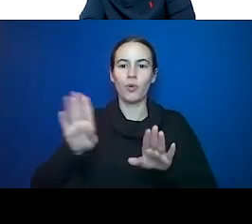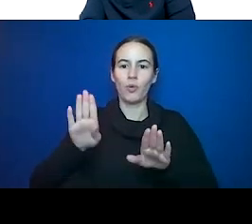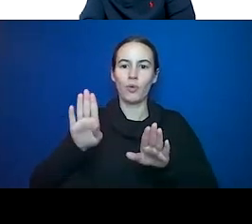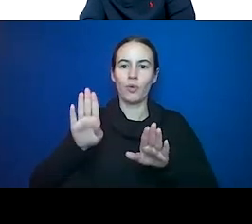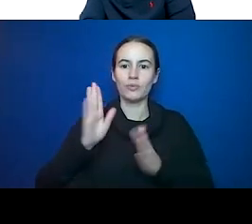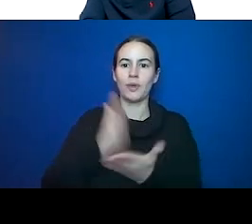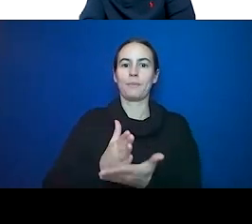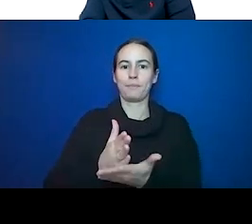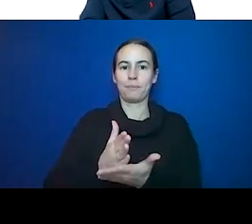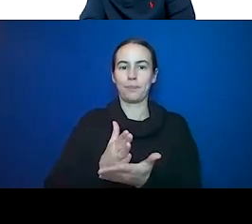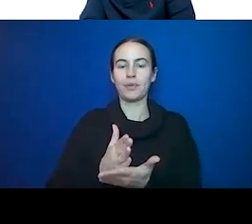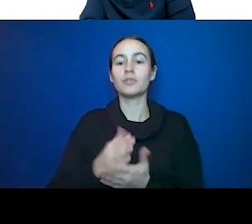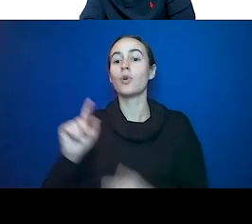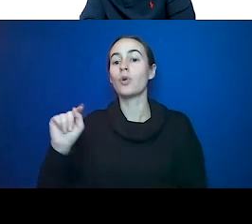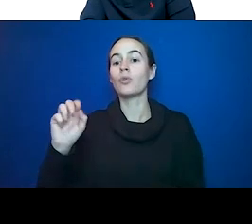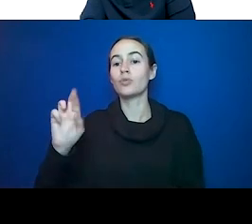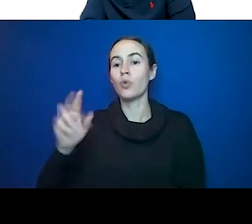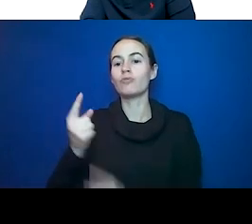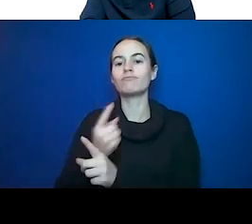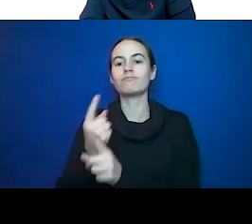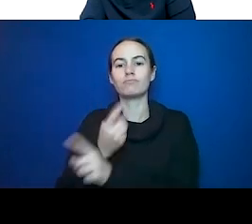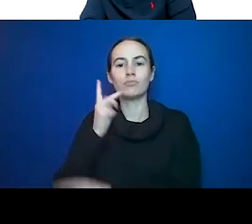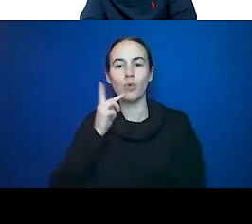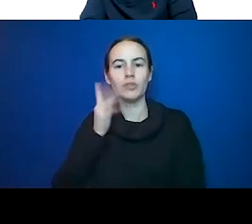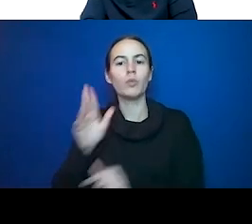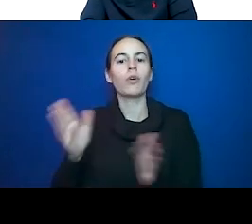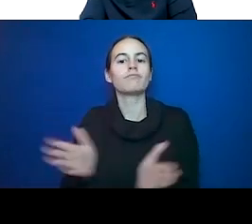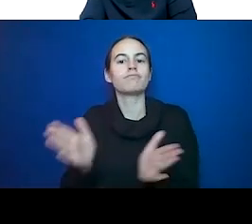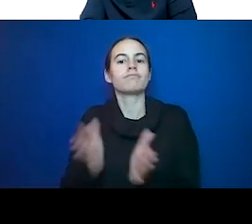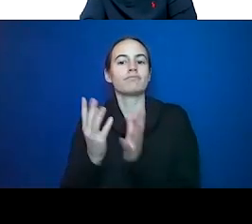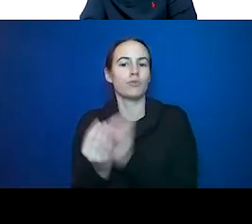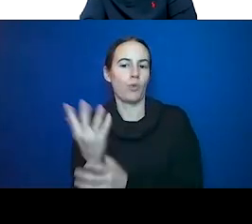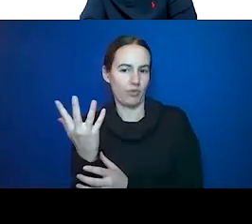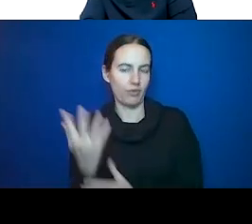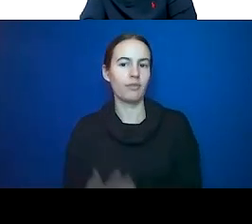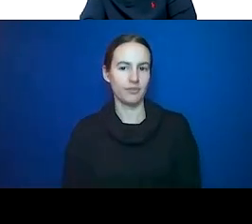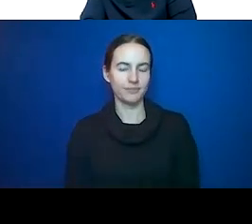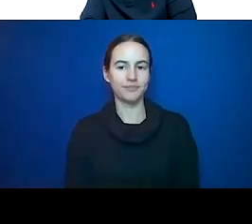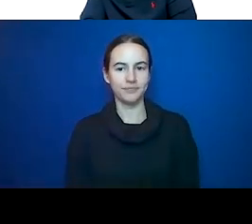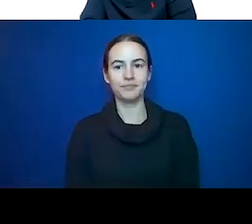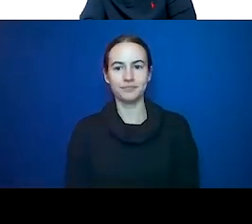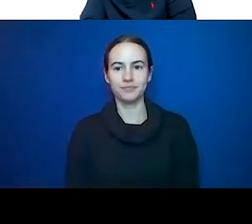that promotes growth it's important for babies, it